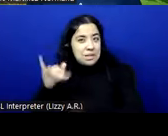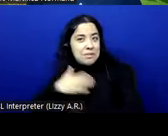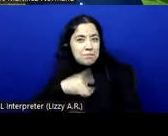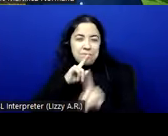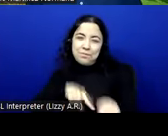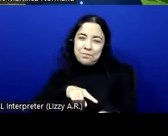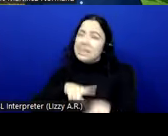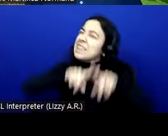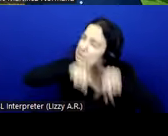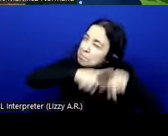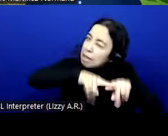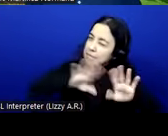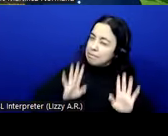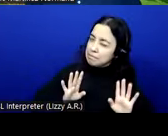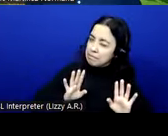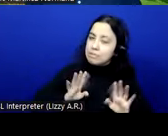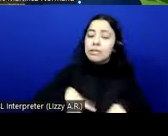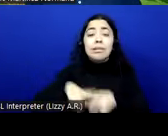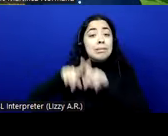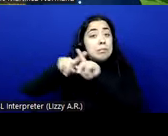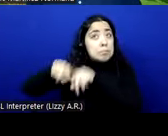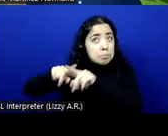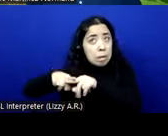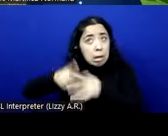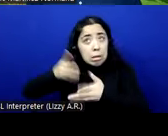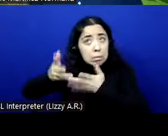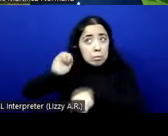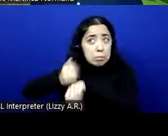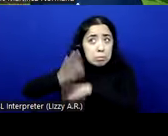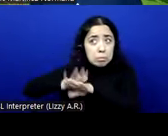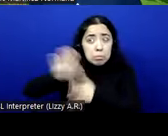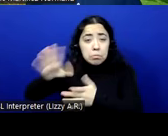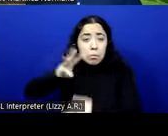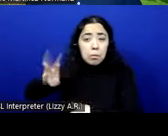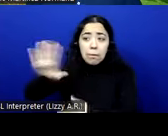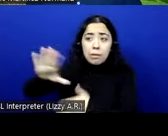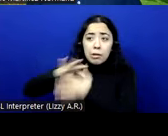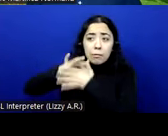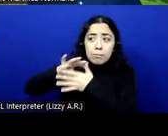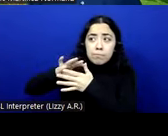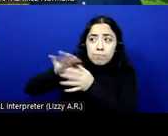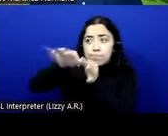Depending on what the purpose of what the web content is, you will have to conform